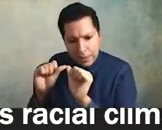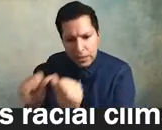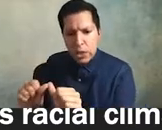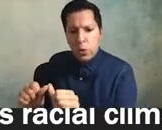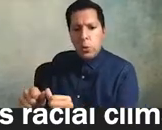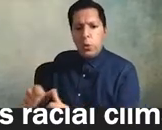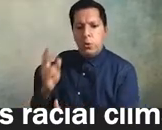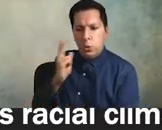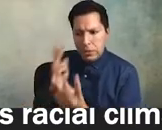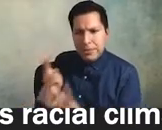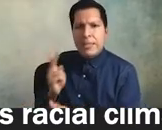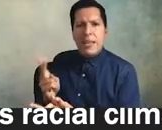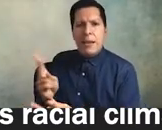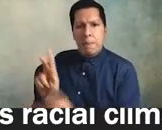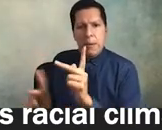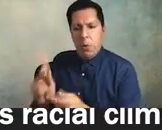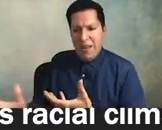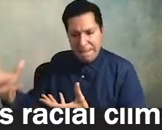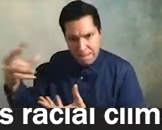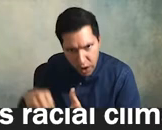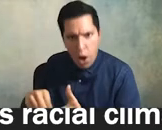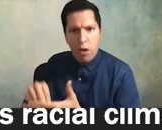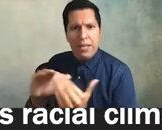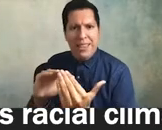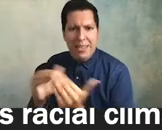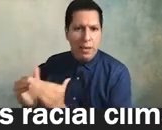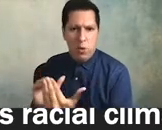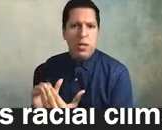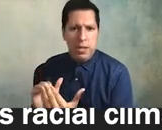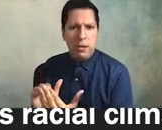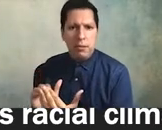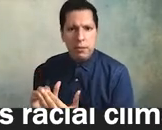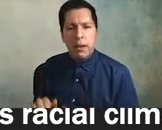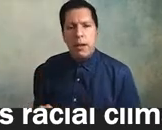indigenous members of our campus communities let me say just another word here about reparations